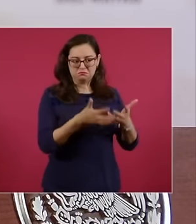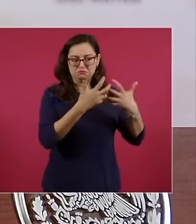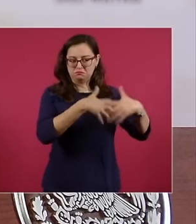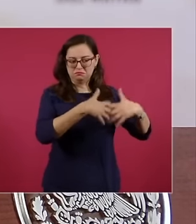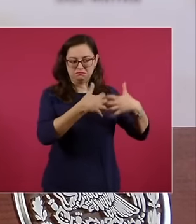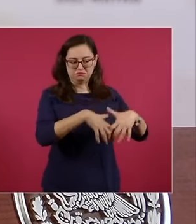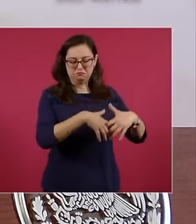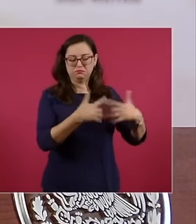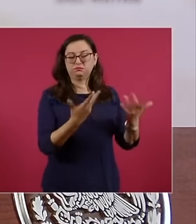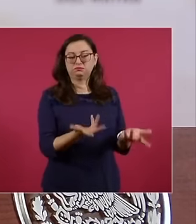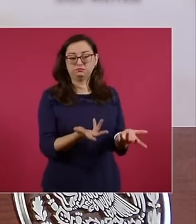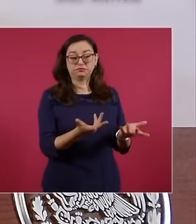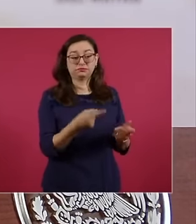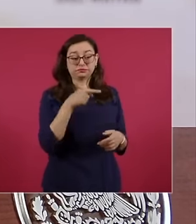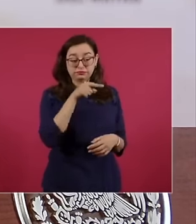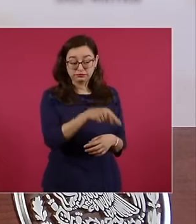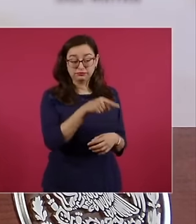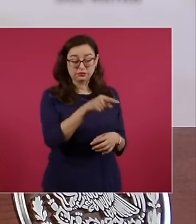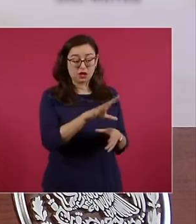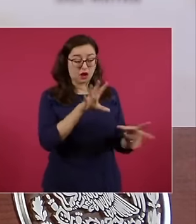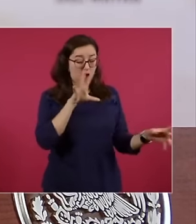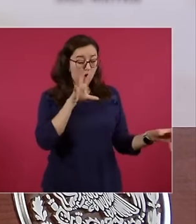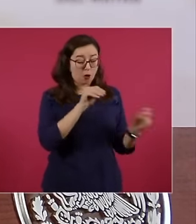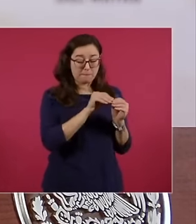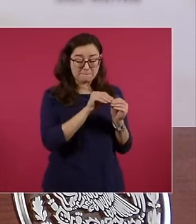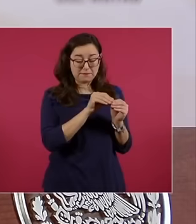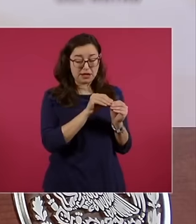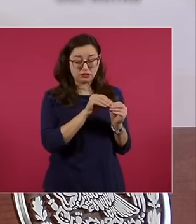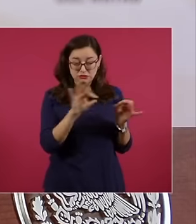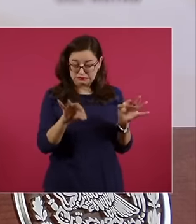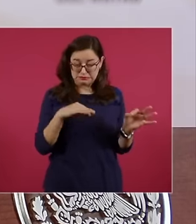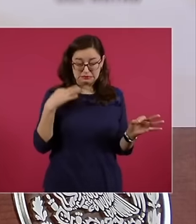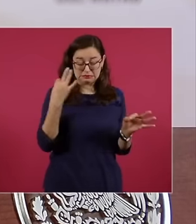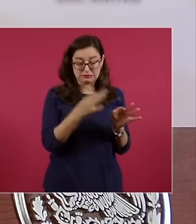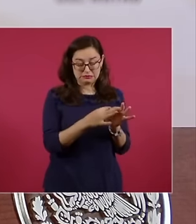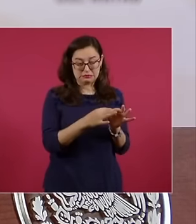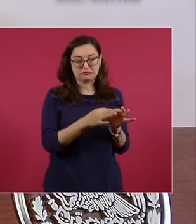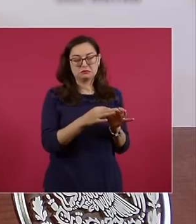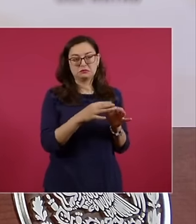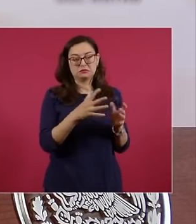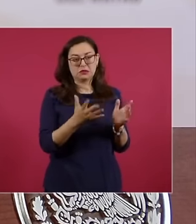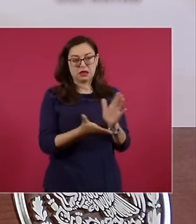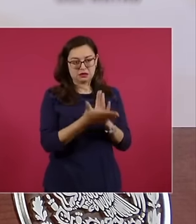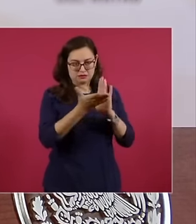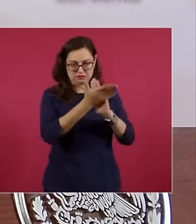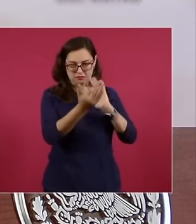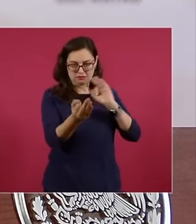I am talking about line Z around the middle of the year that comes in regards to the